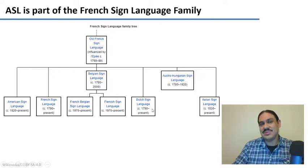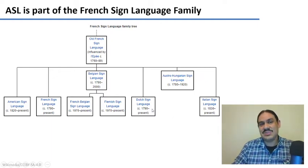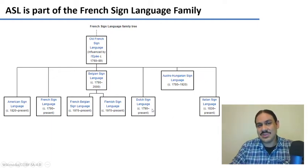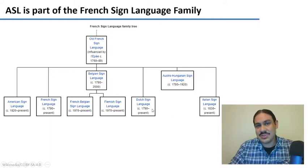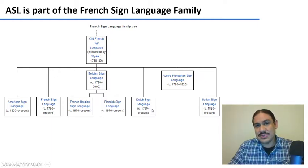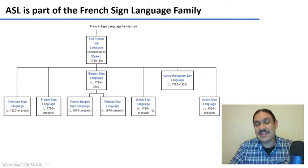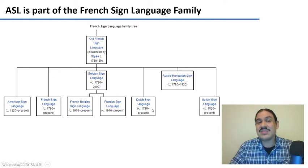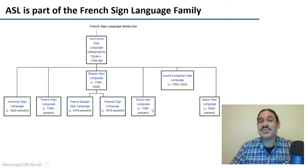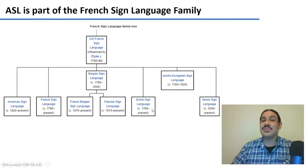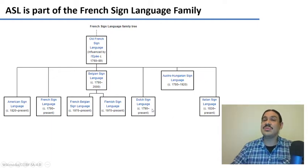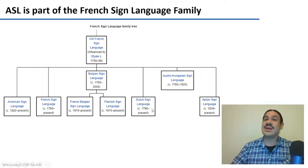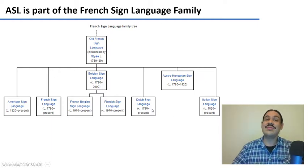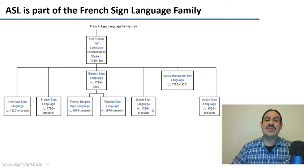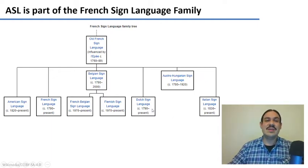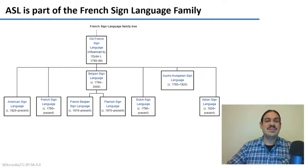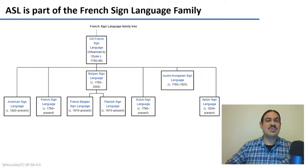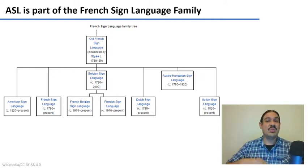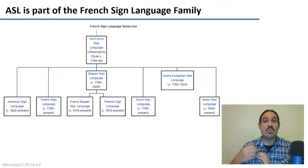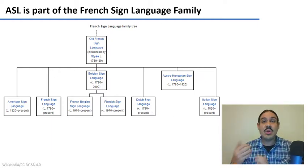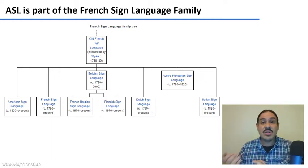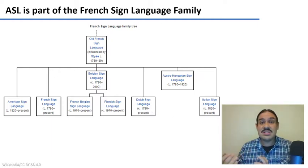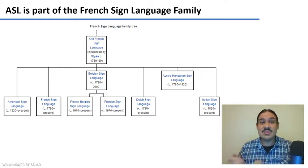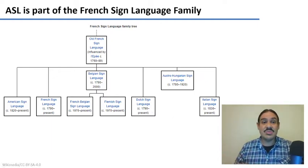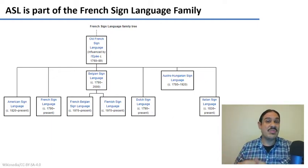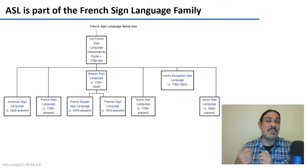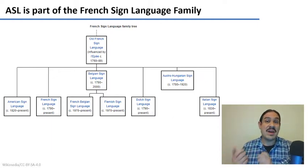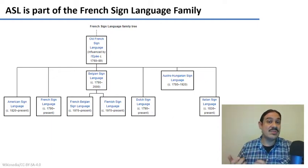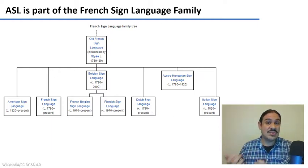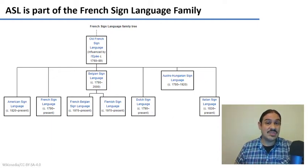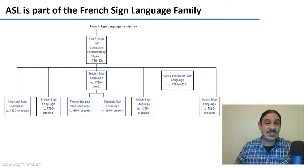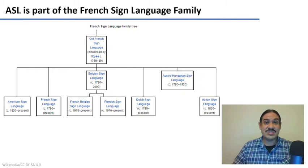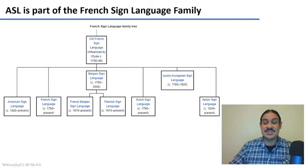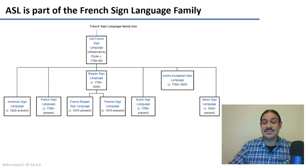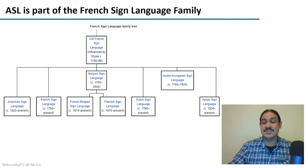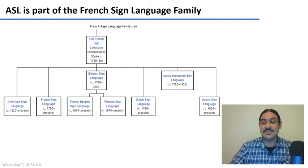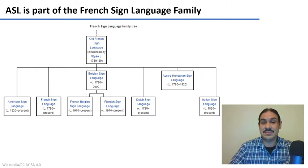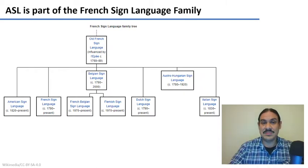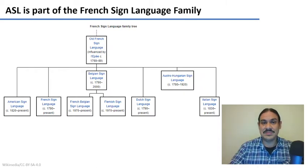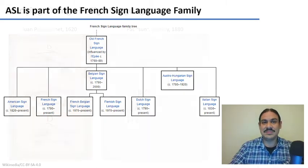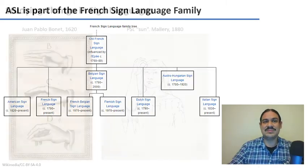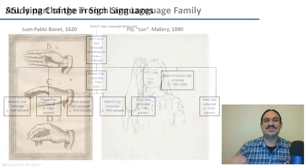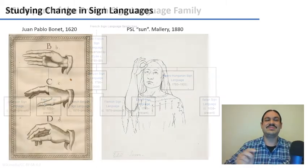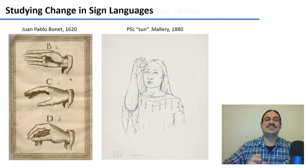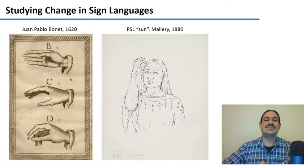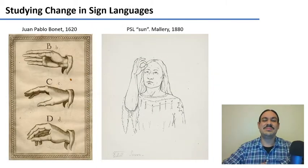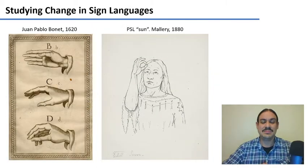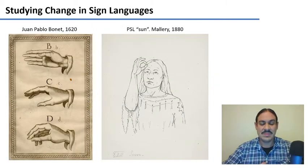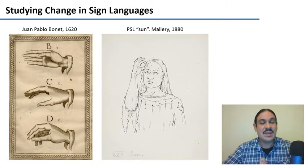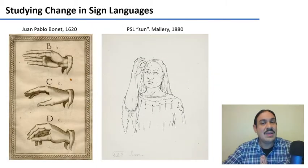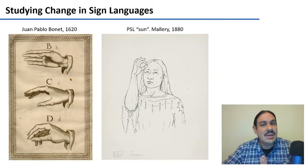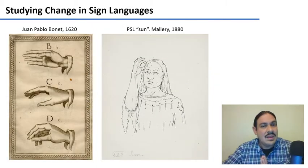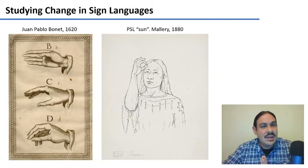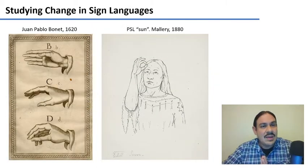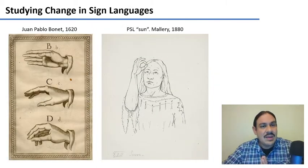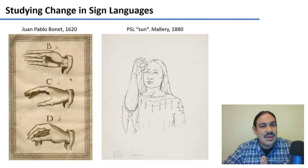it is very difficult to study historical linguistics in sign languages first of all because they have no writing so there's only we can only go so far